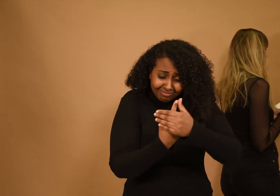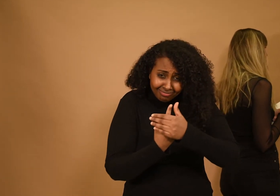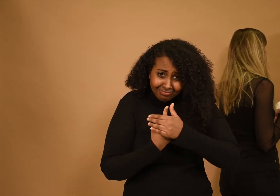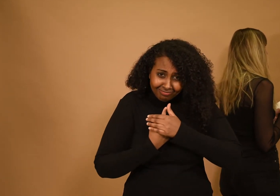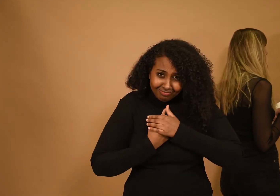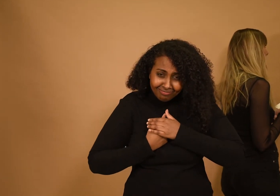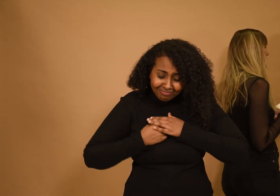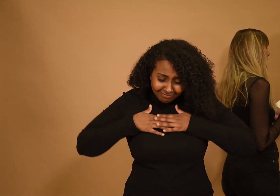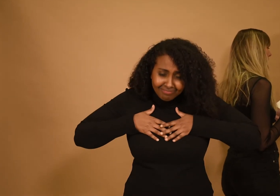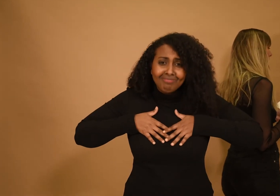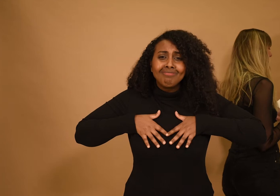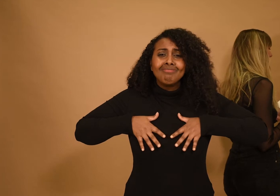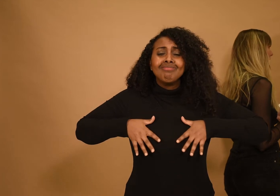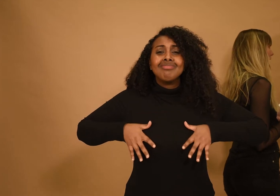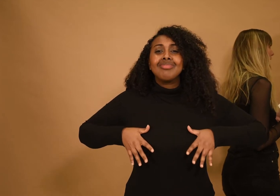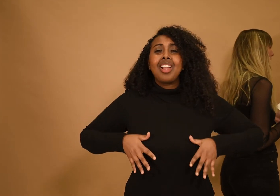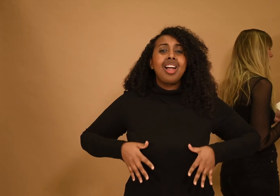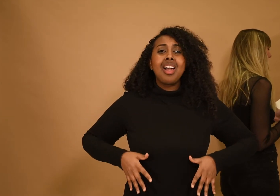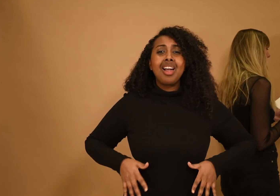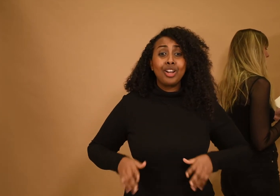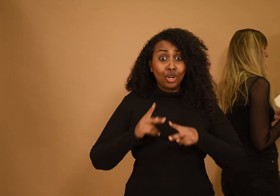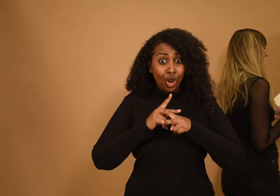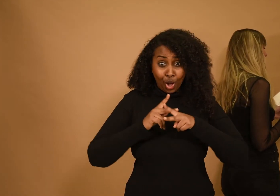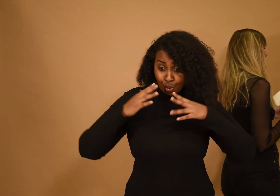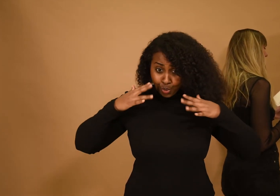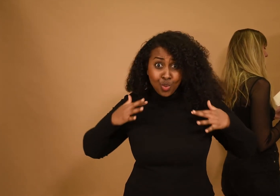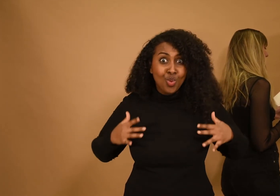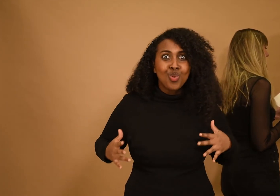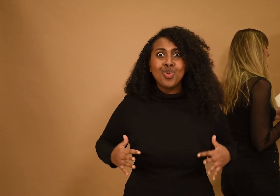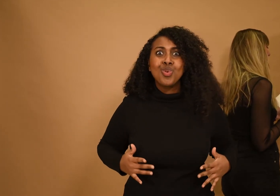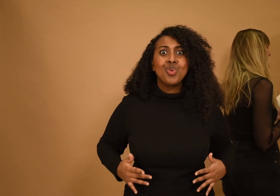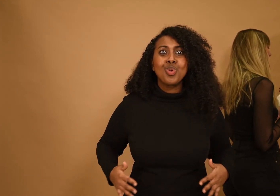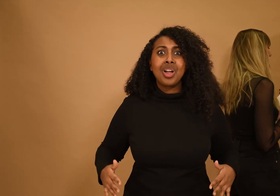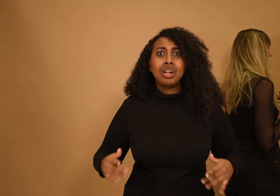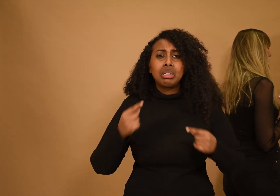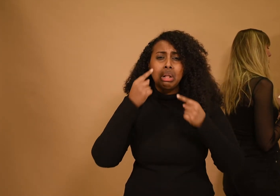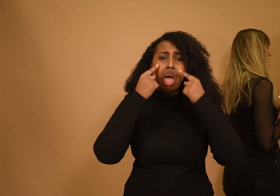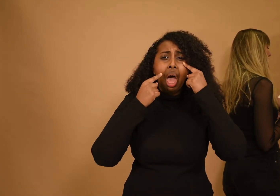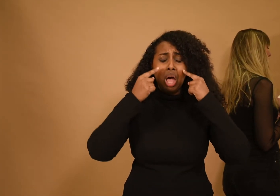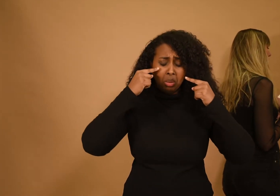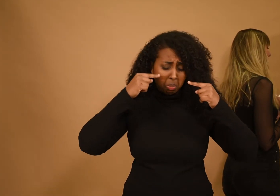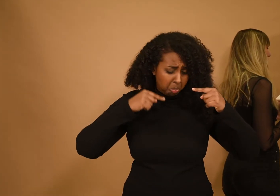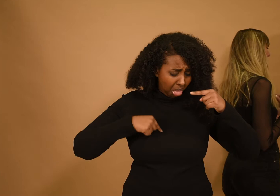the colors of your clothes the tears soaked up by the fibers of your shirt